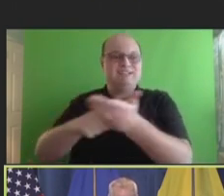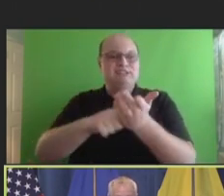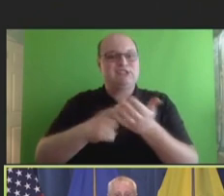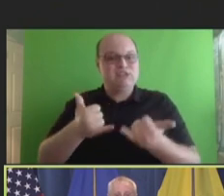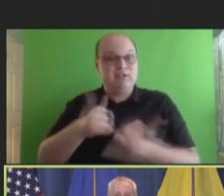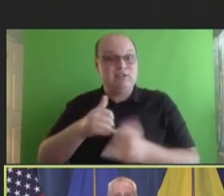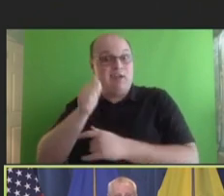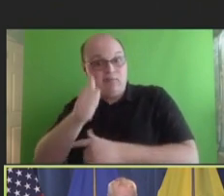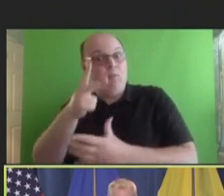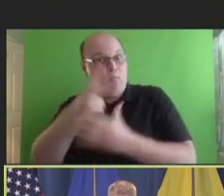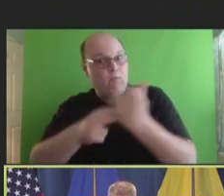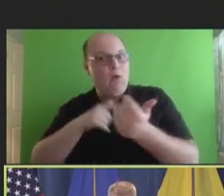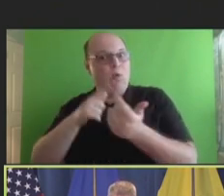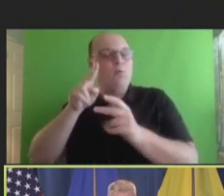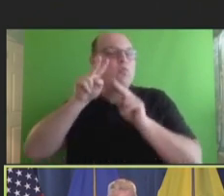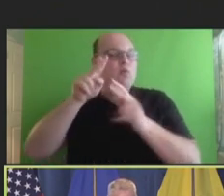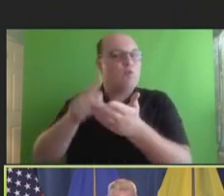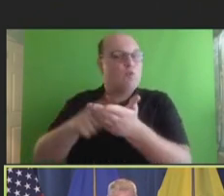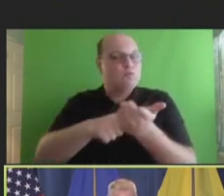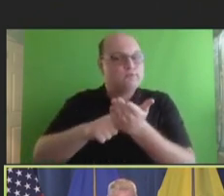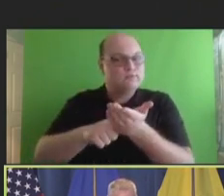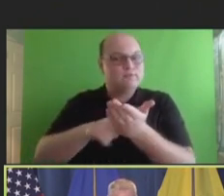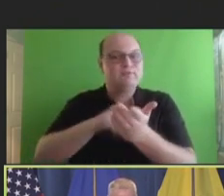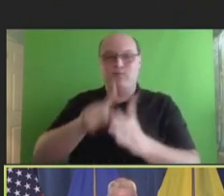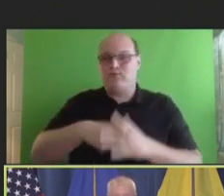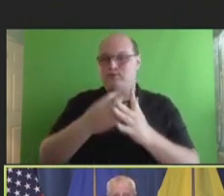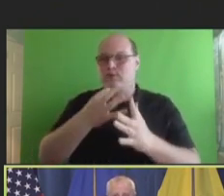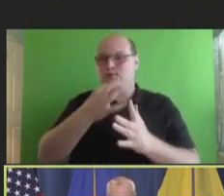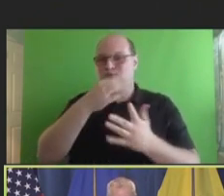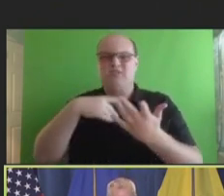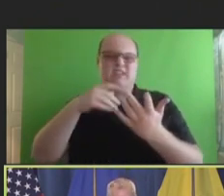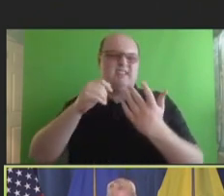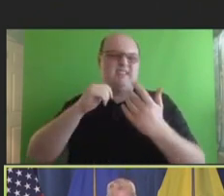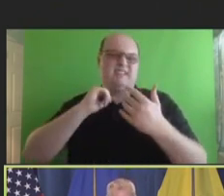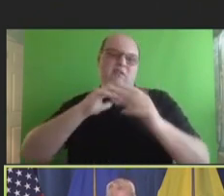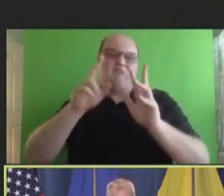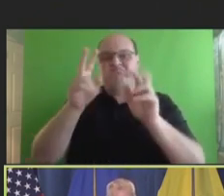And I'm going to start here in just a moment with a few housekeeping items. Then we'll